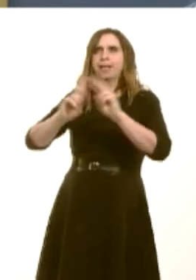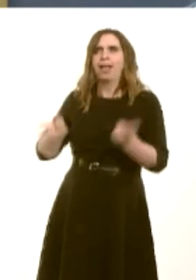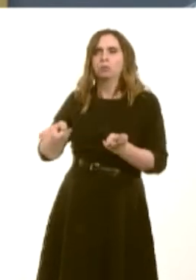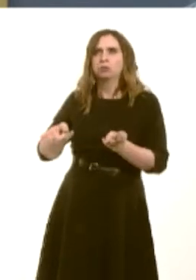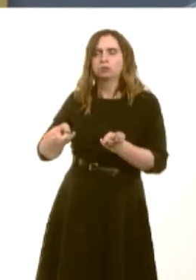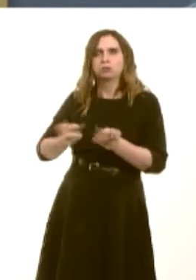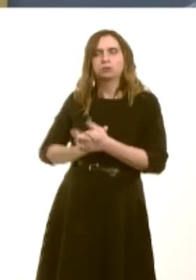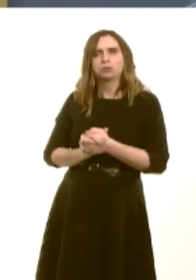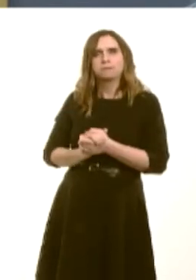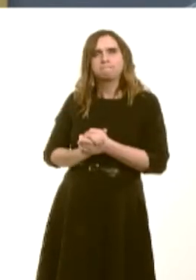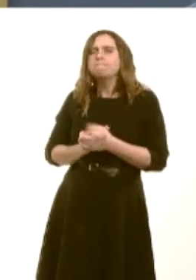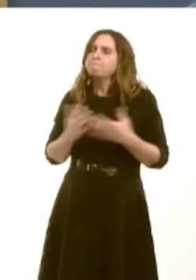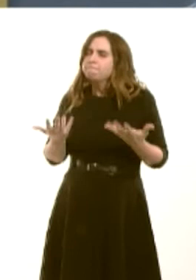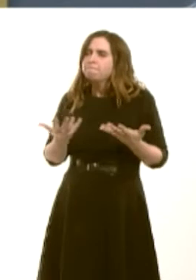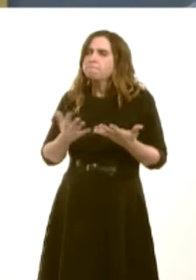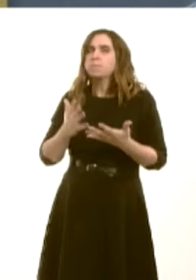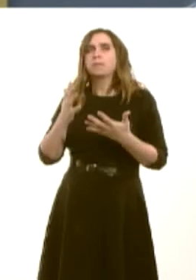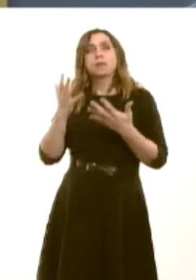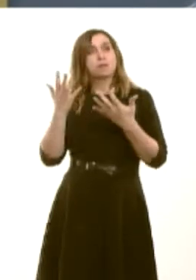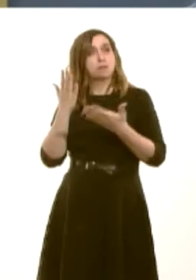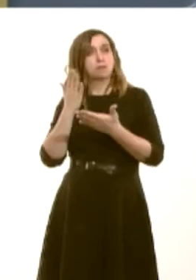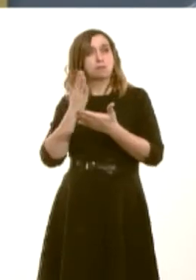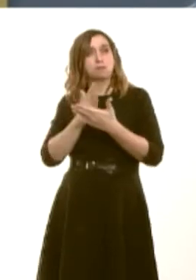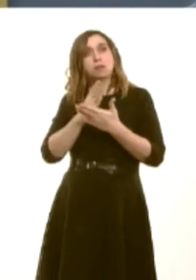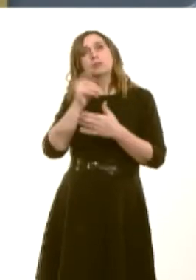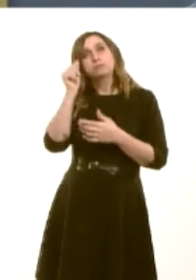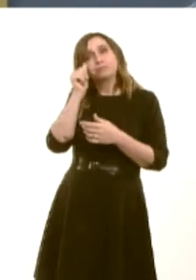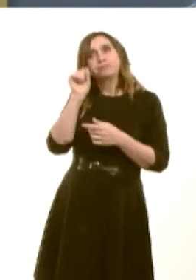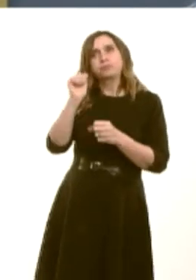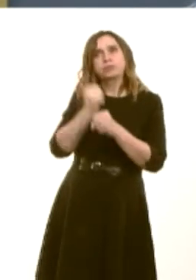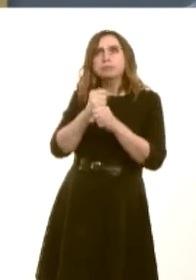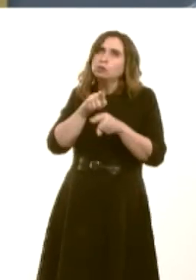Minister, your Government is doing what it can to soften the blow, with the discretionary